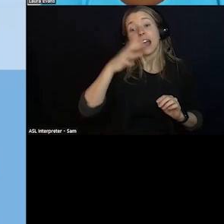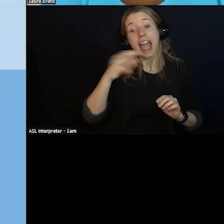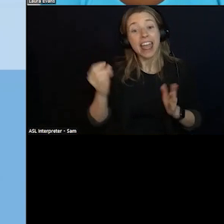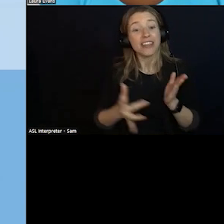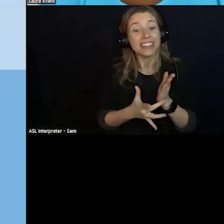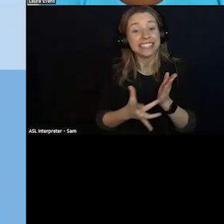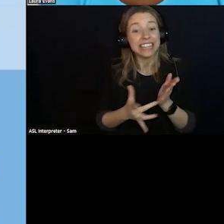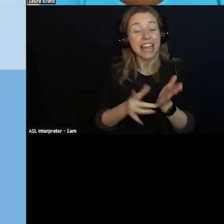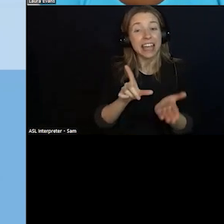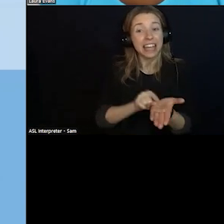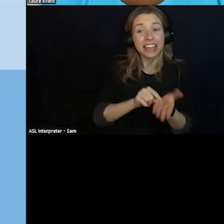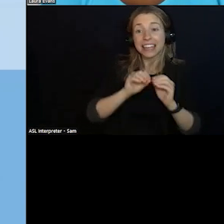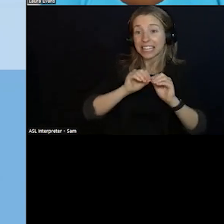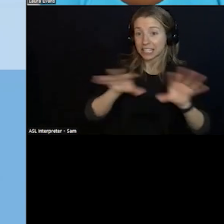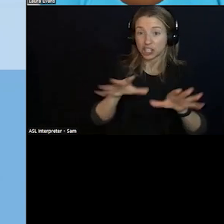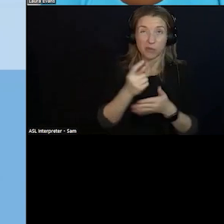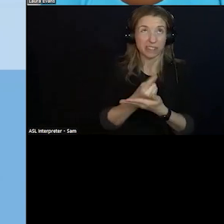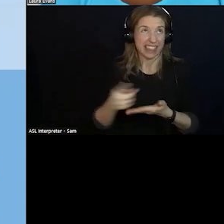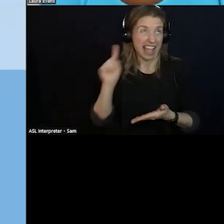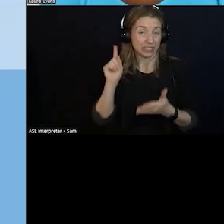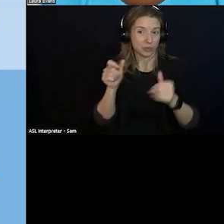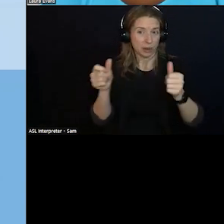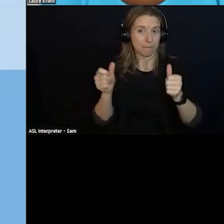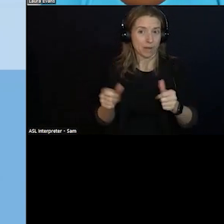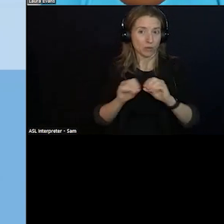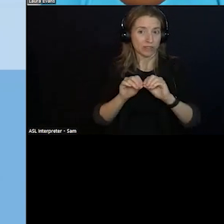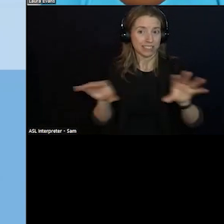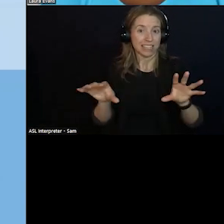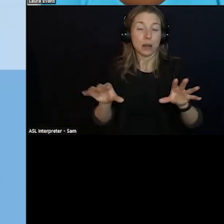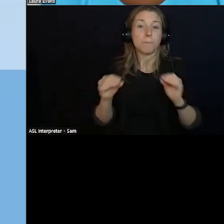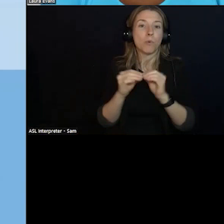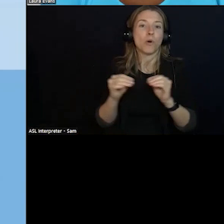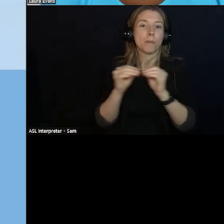I THINK THIS JUST GOES TO SHOW THAT EVERY WEEK THE COMMUNITY JAM